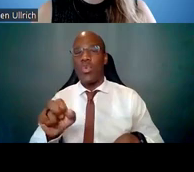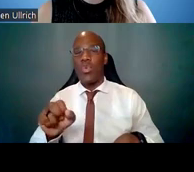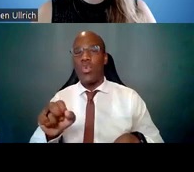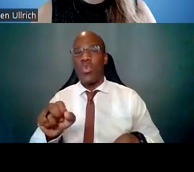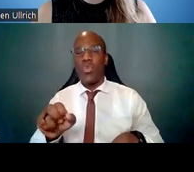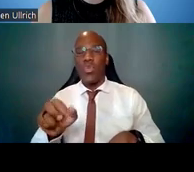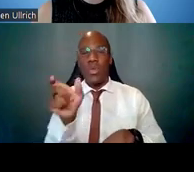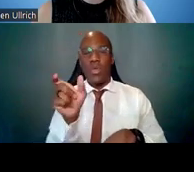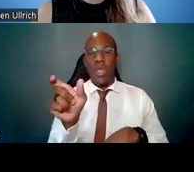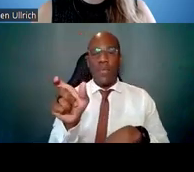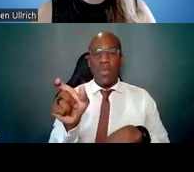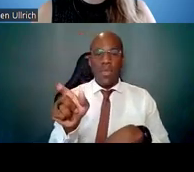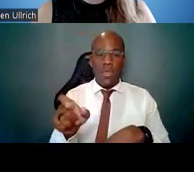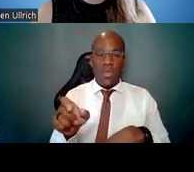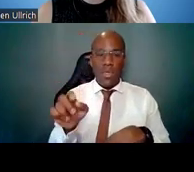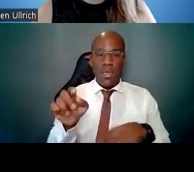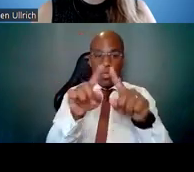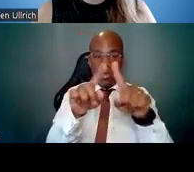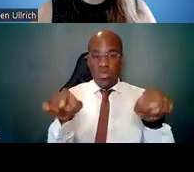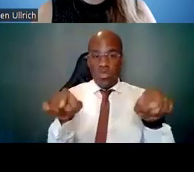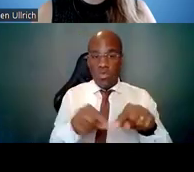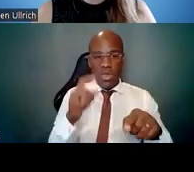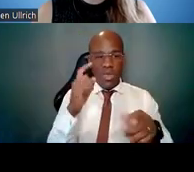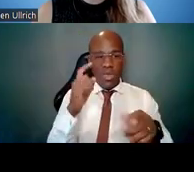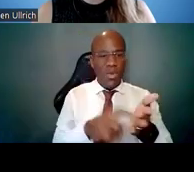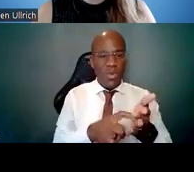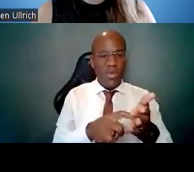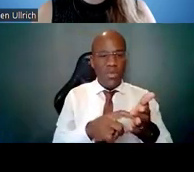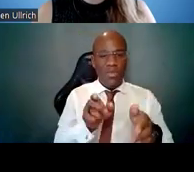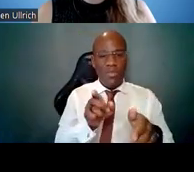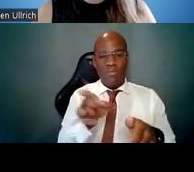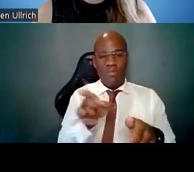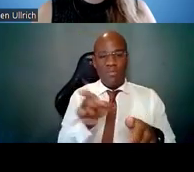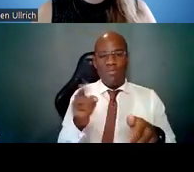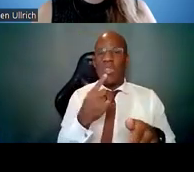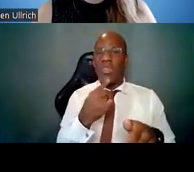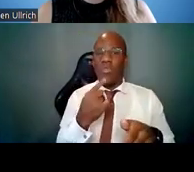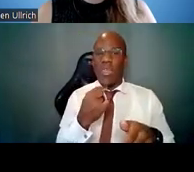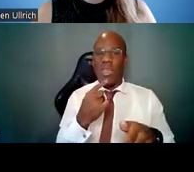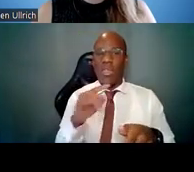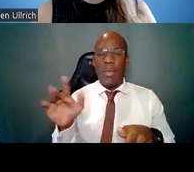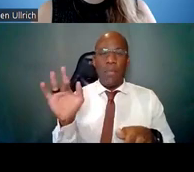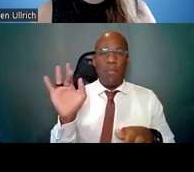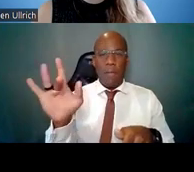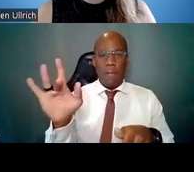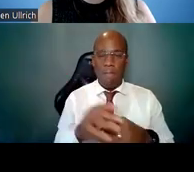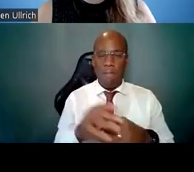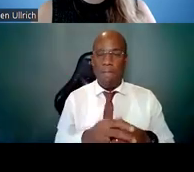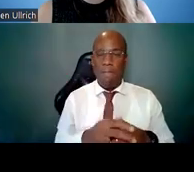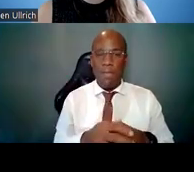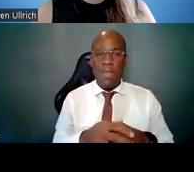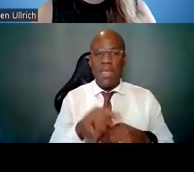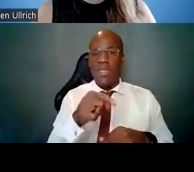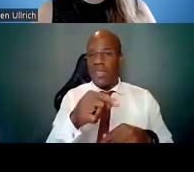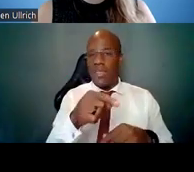So you can find all of this information there; literature about the groups that are underrepresented, etcetera.